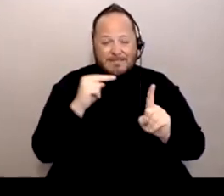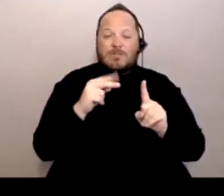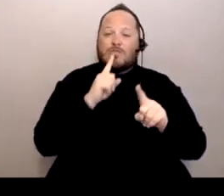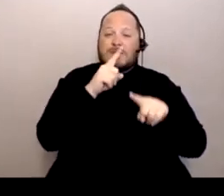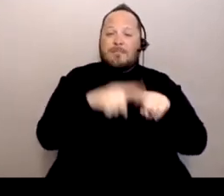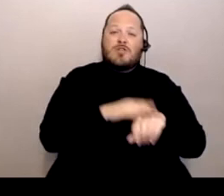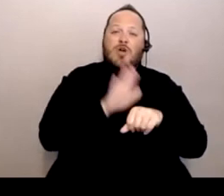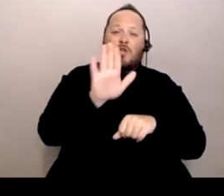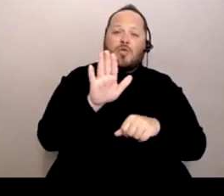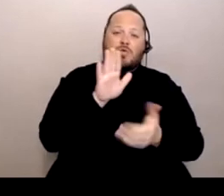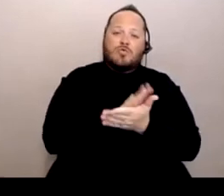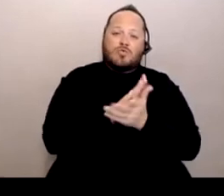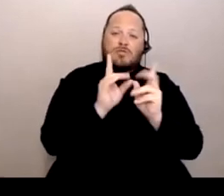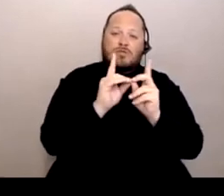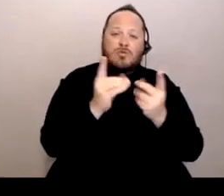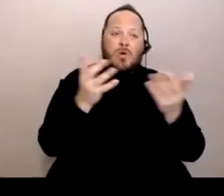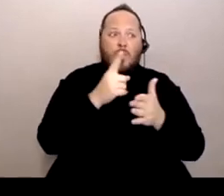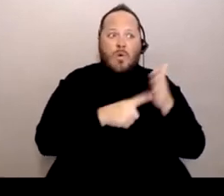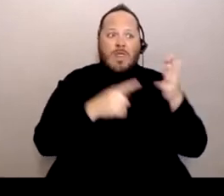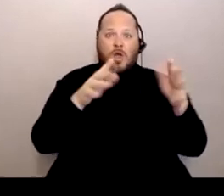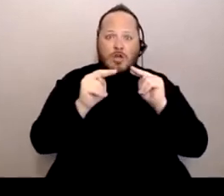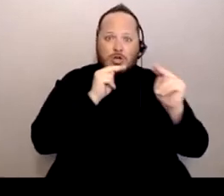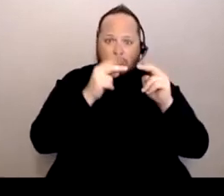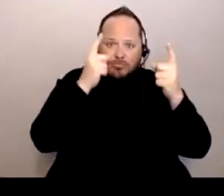what your county office of education is saying,